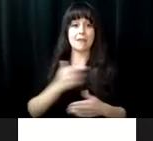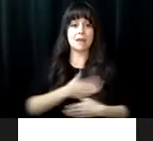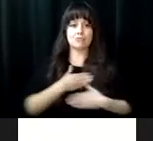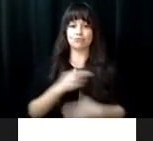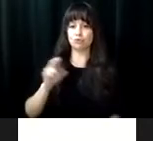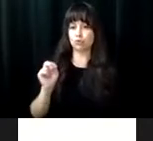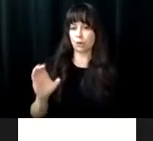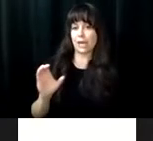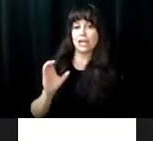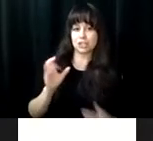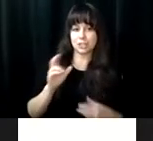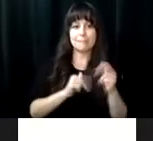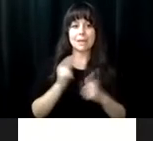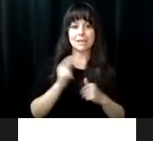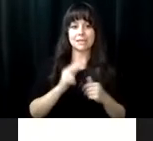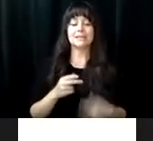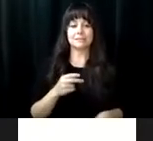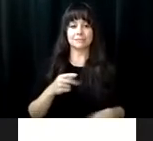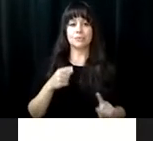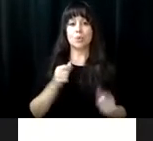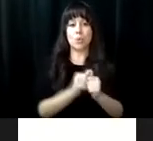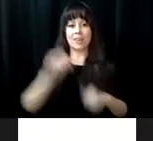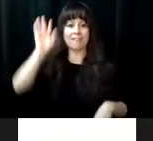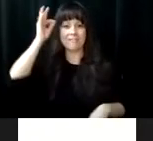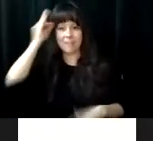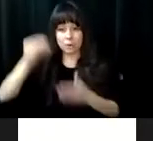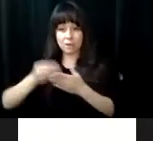and an activity and administration building. In March of